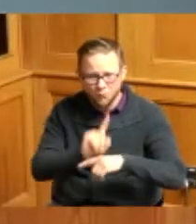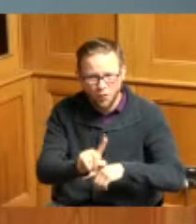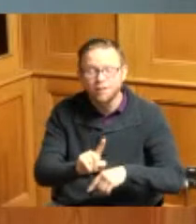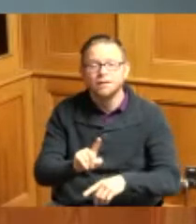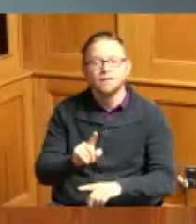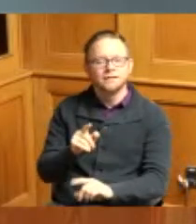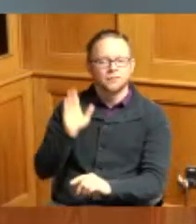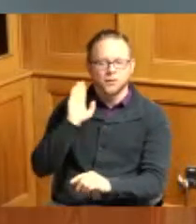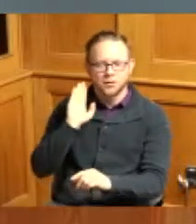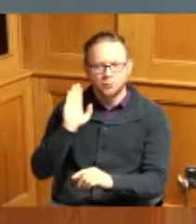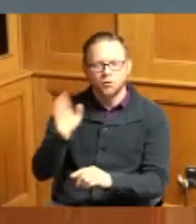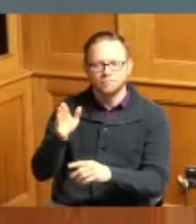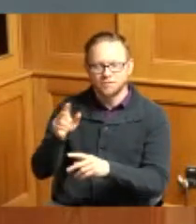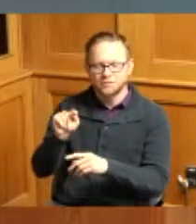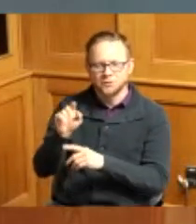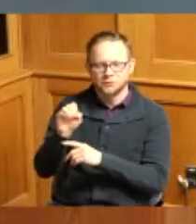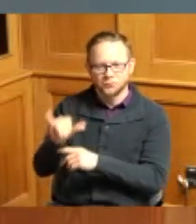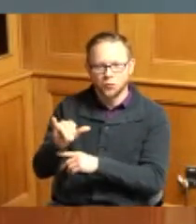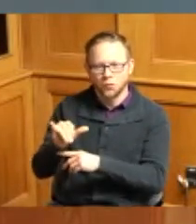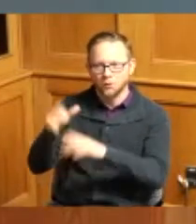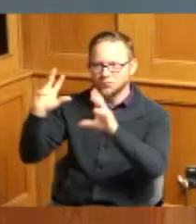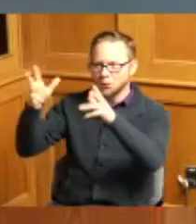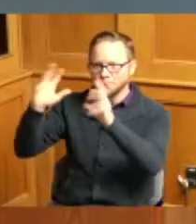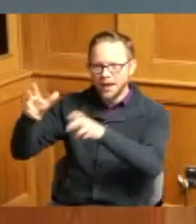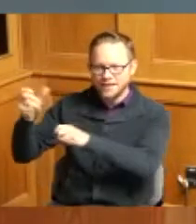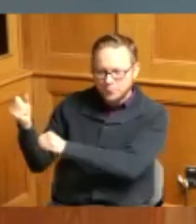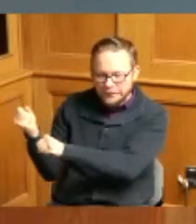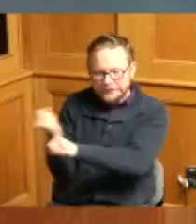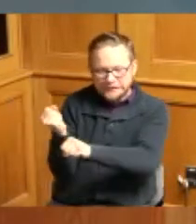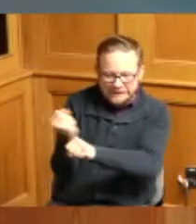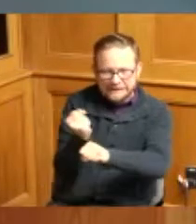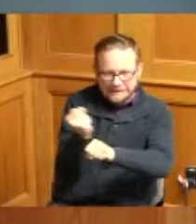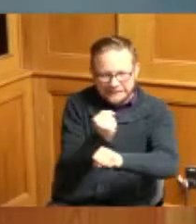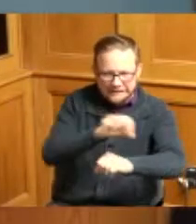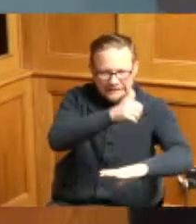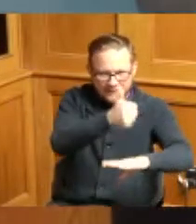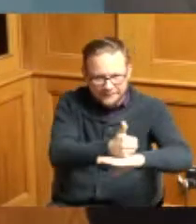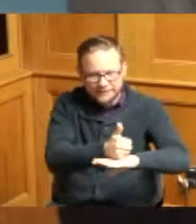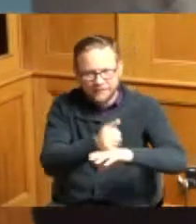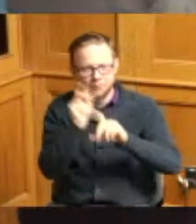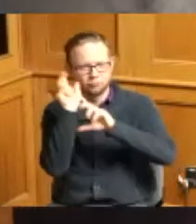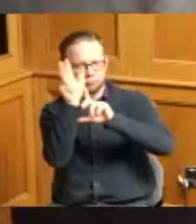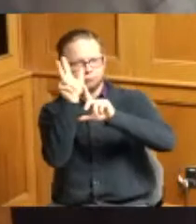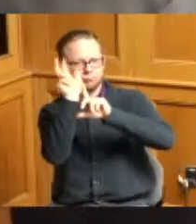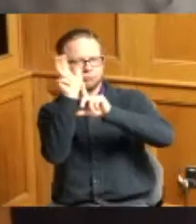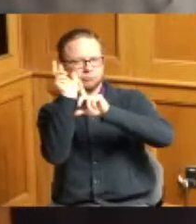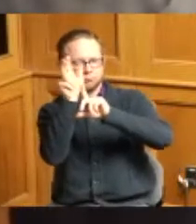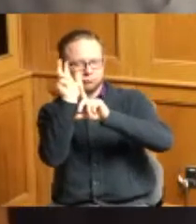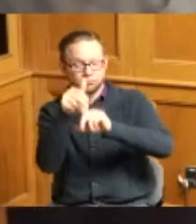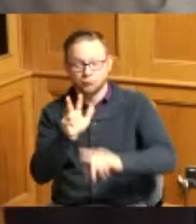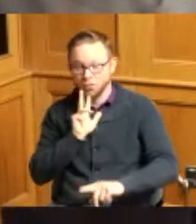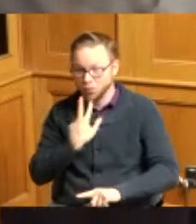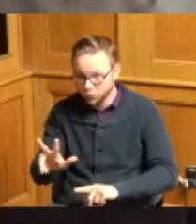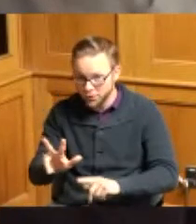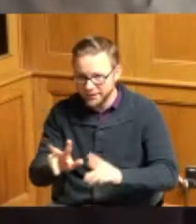hoop across his parents floor every day he started playing basketball at three years old and went to